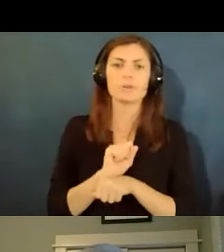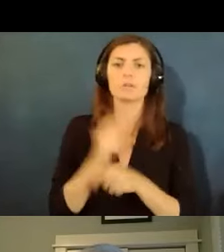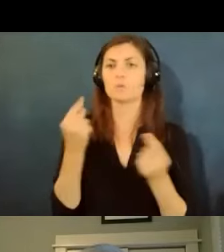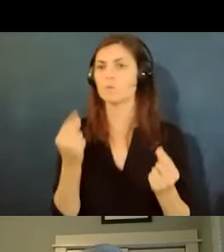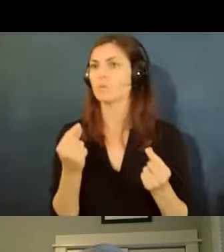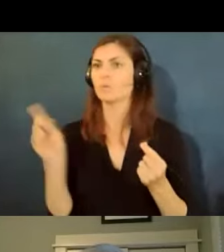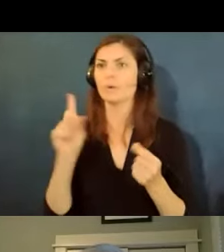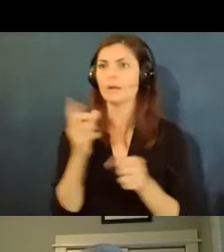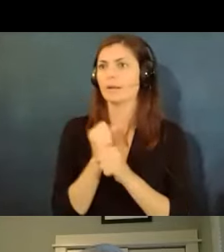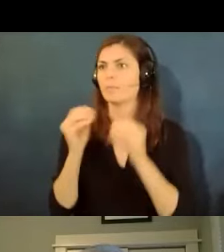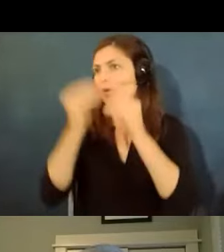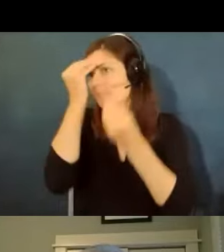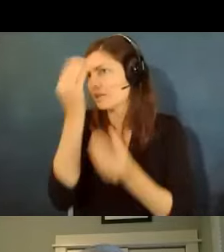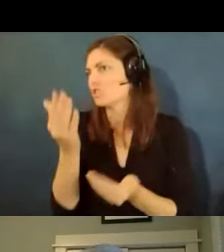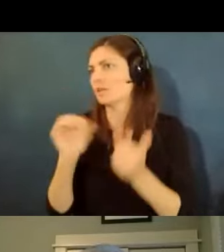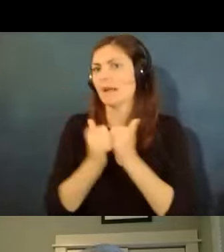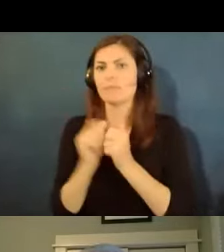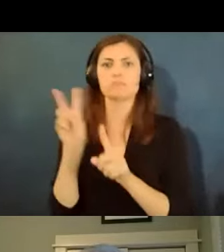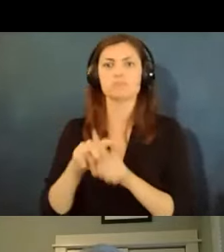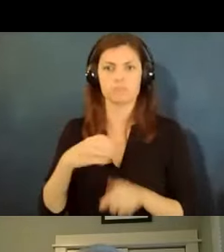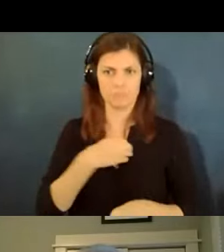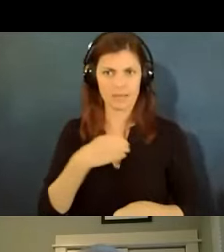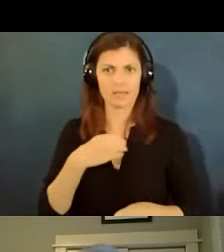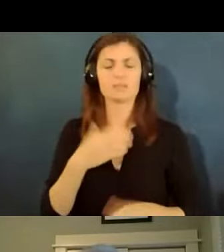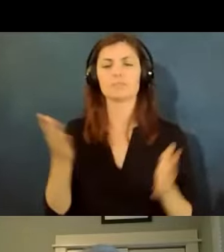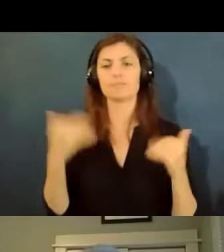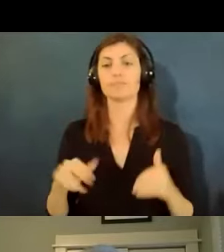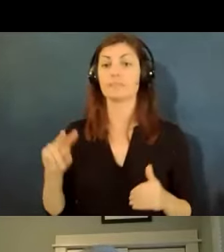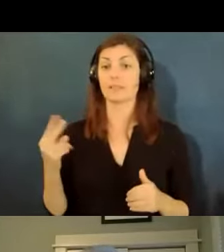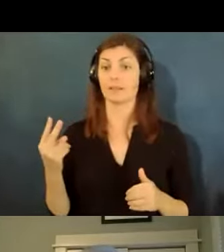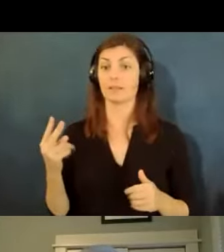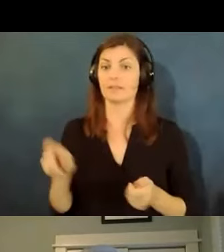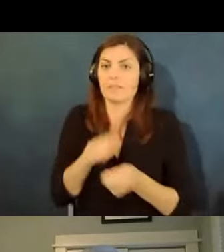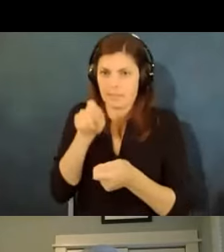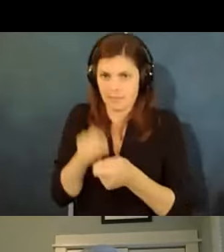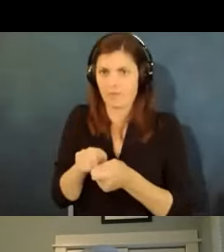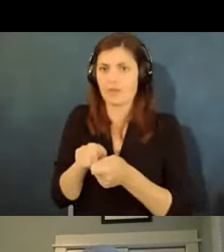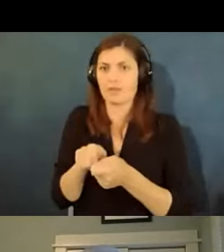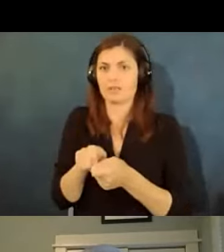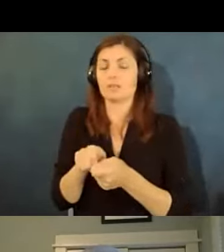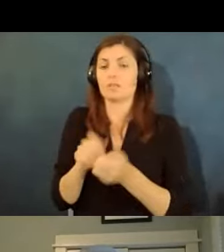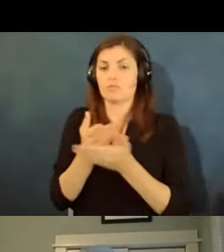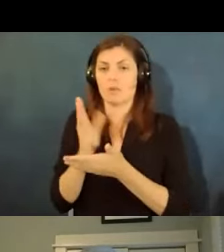information how to file a complaint the second one is specific to workers rights during the pandemic